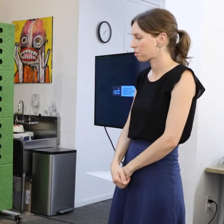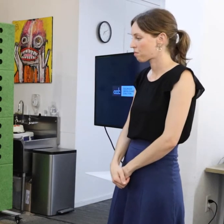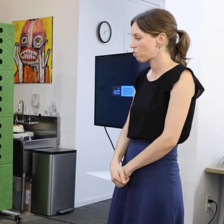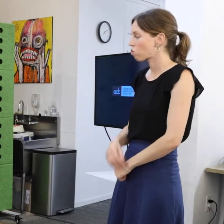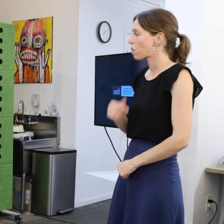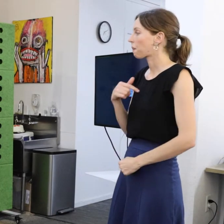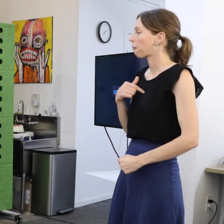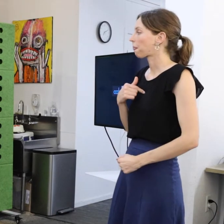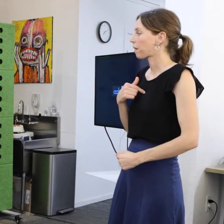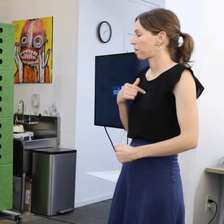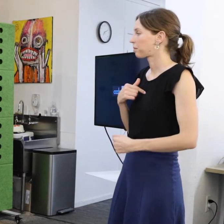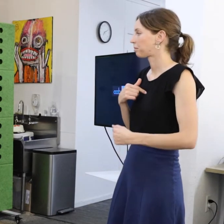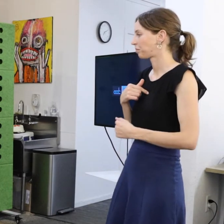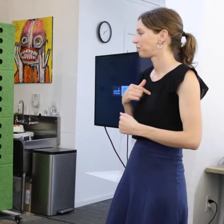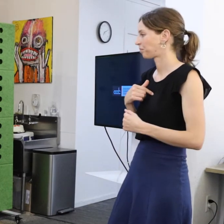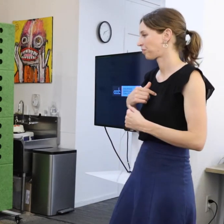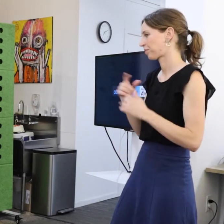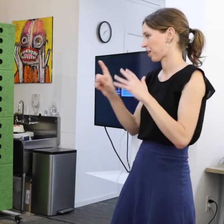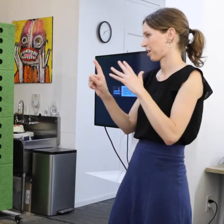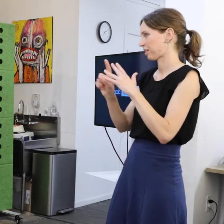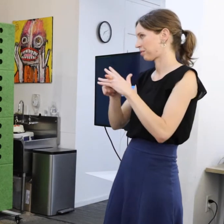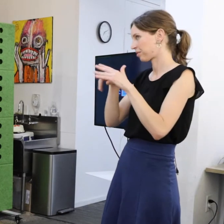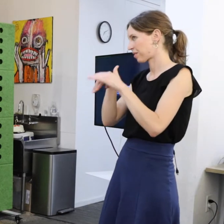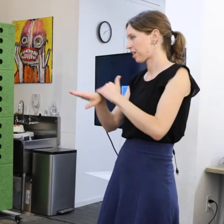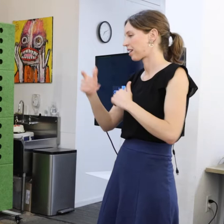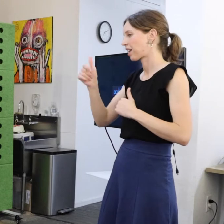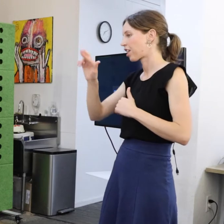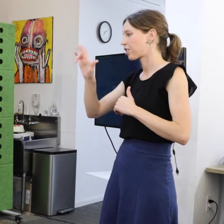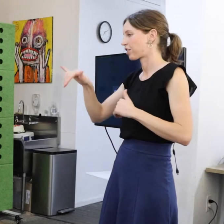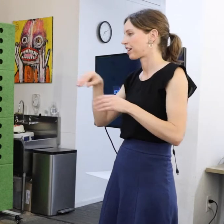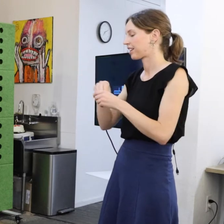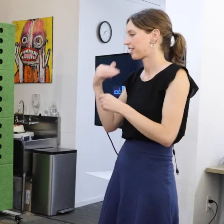I walked into this gallery in 2005.